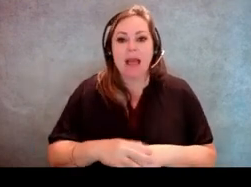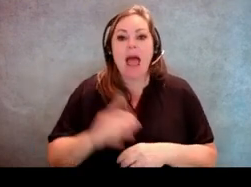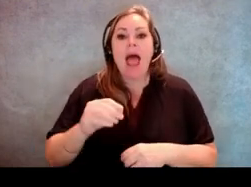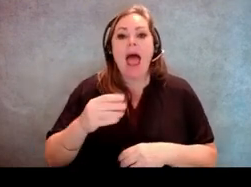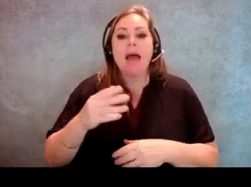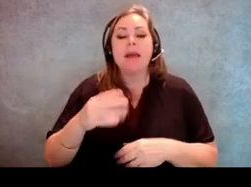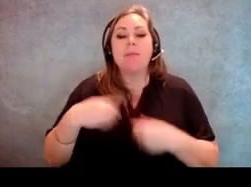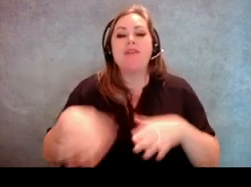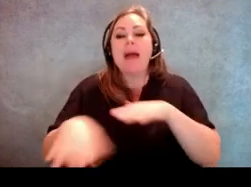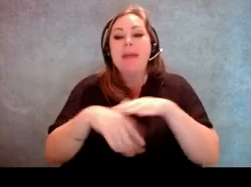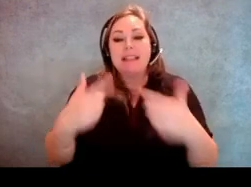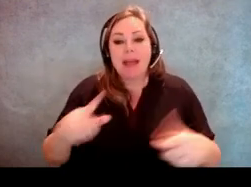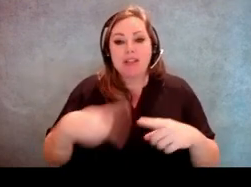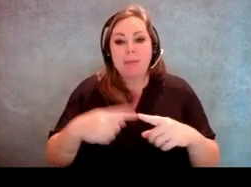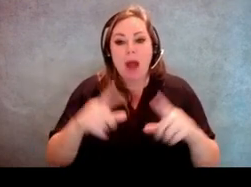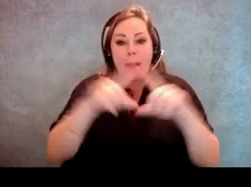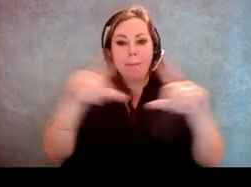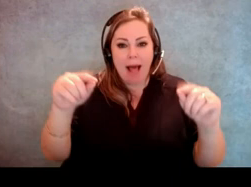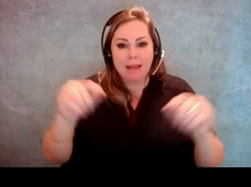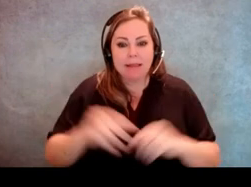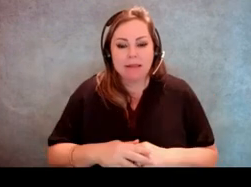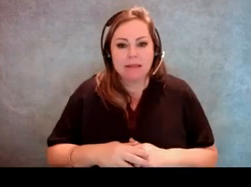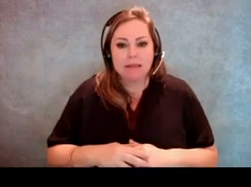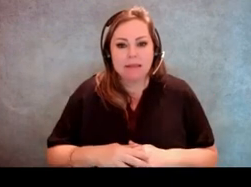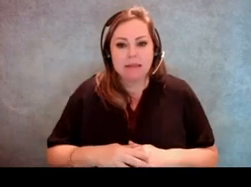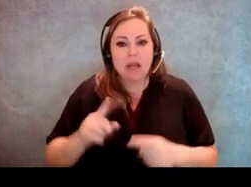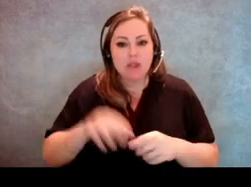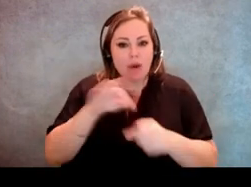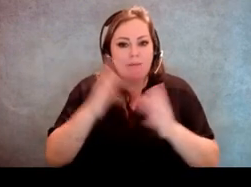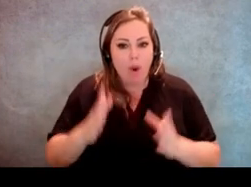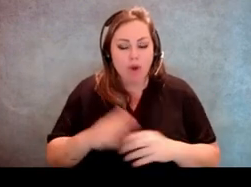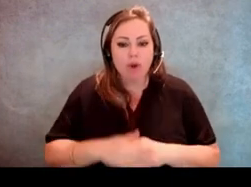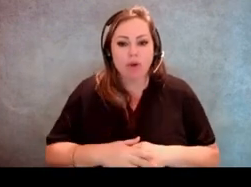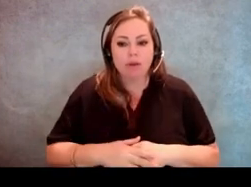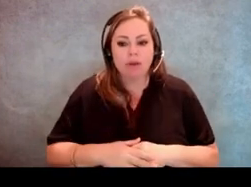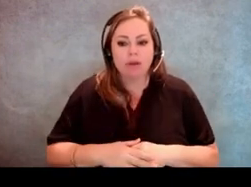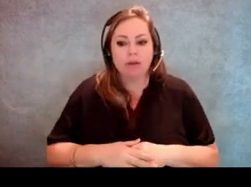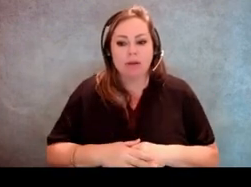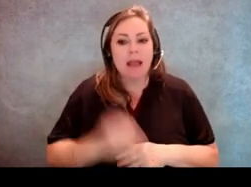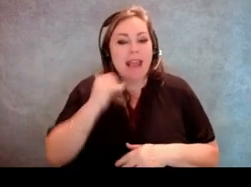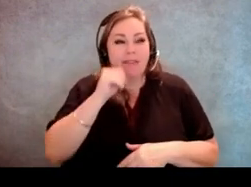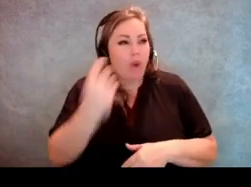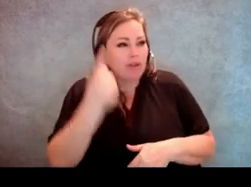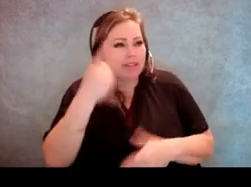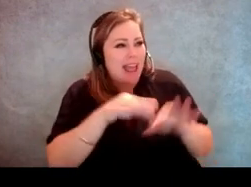a ballot measure to a voter who stated they could not understand the ballot wording?